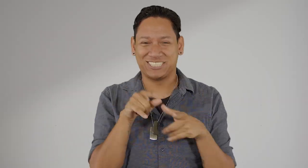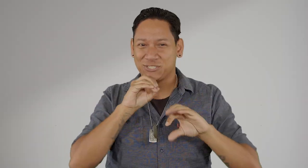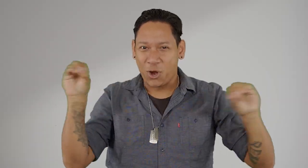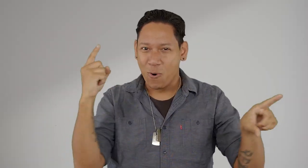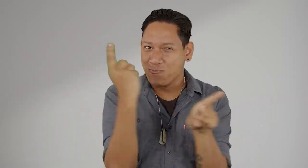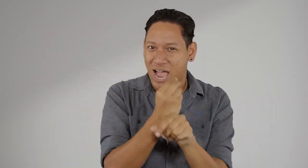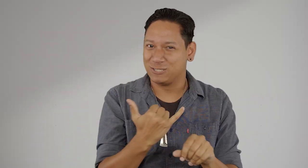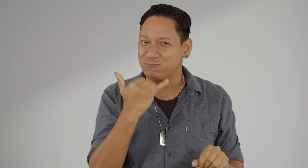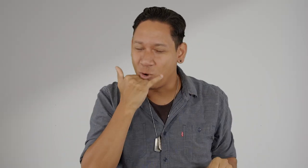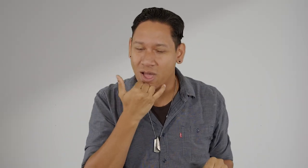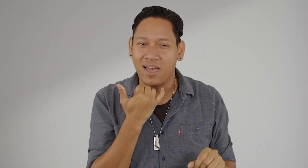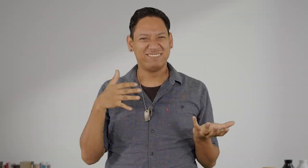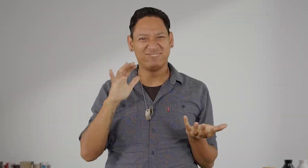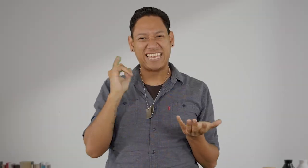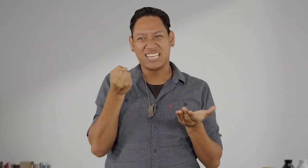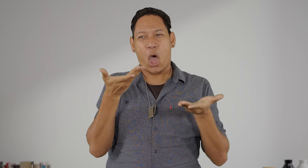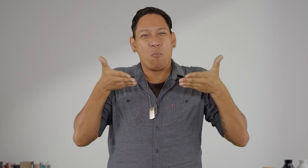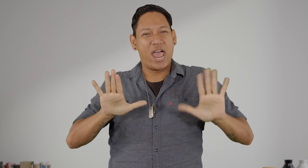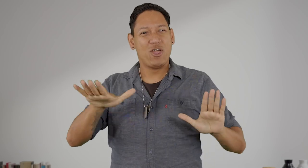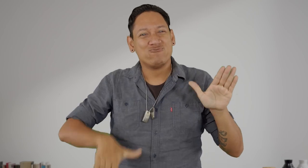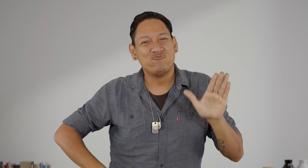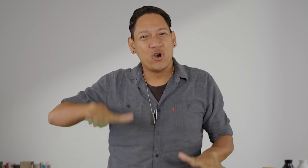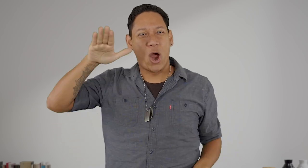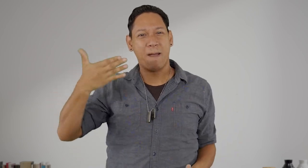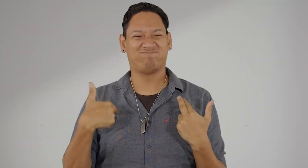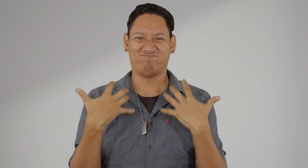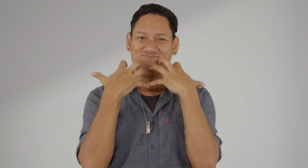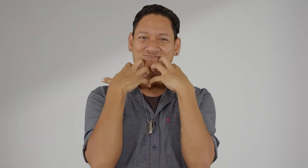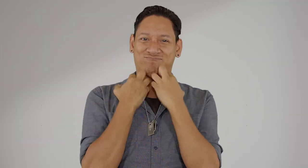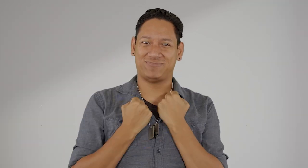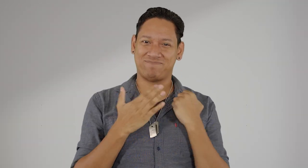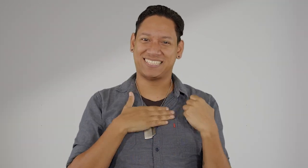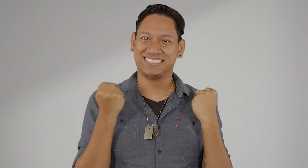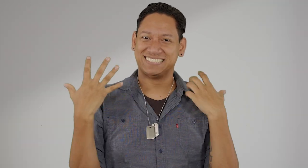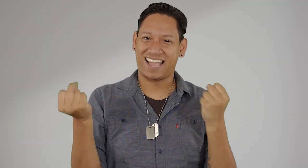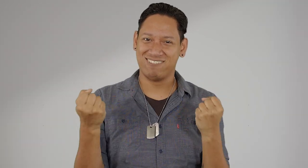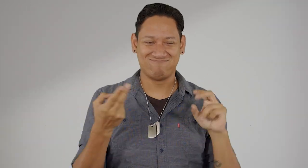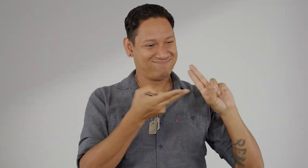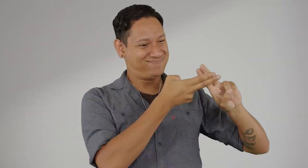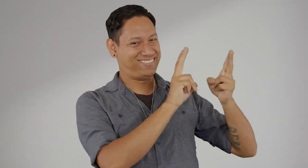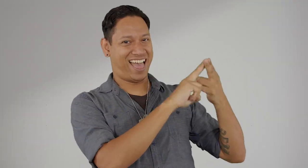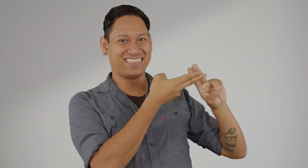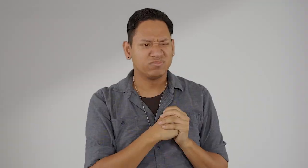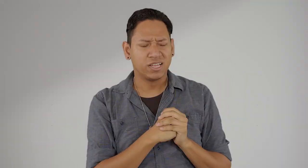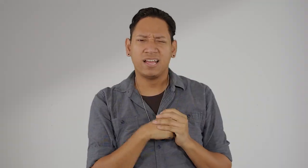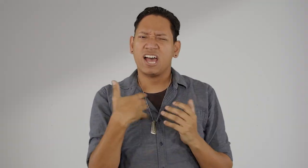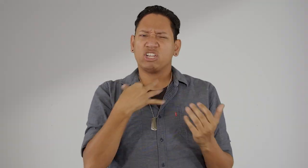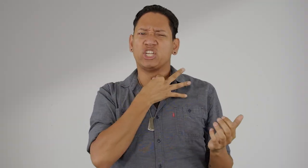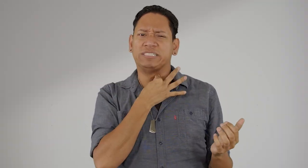There is no right or wrong sign. It’s just how you grew up. So, I’m embracing my sign for CLOSET. I’m curious.